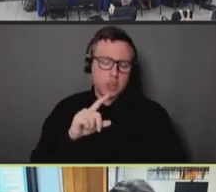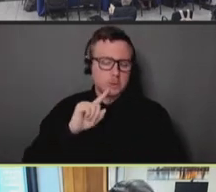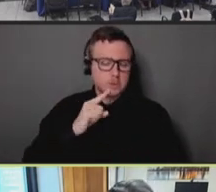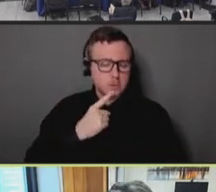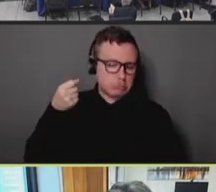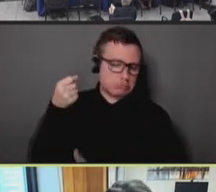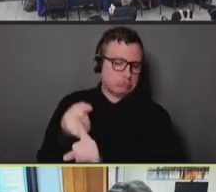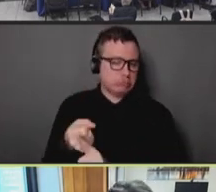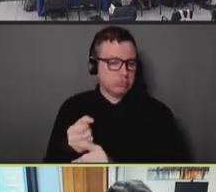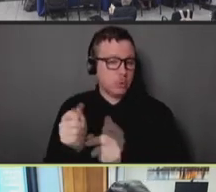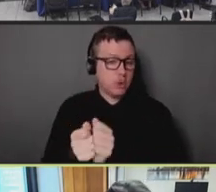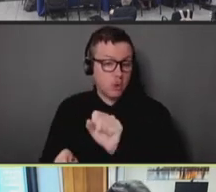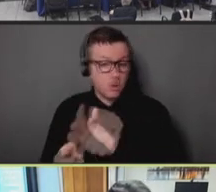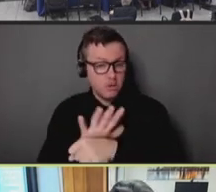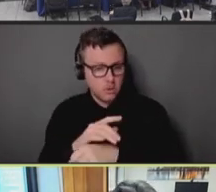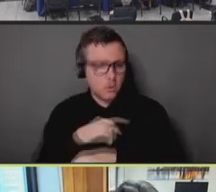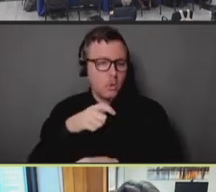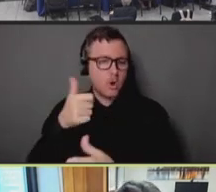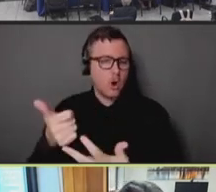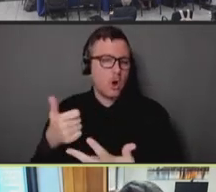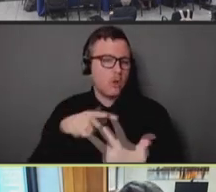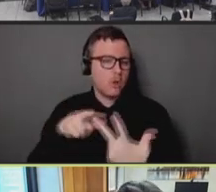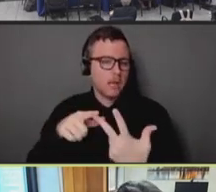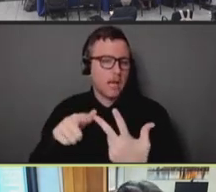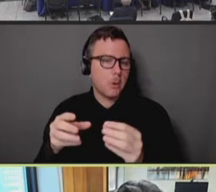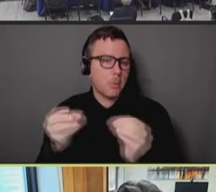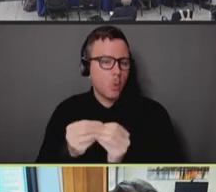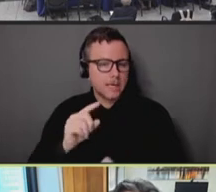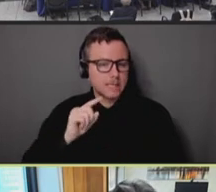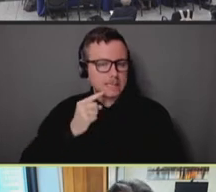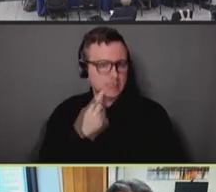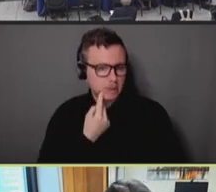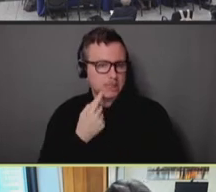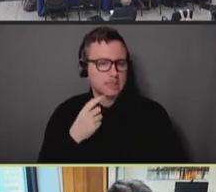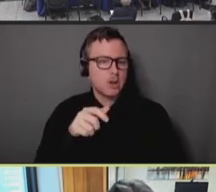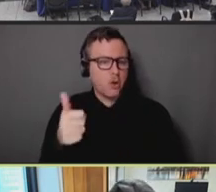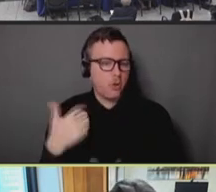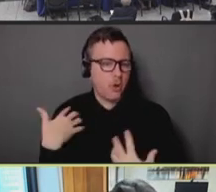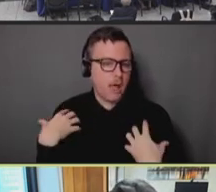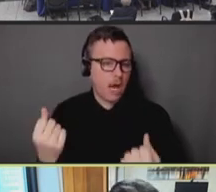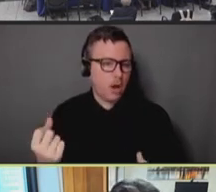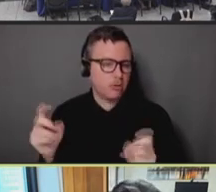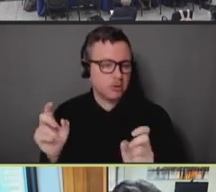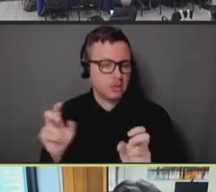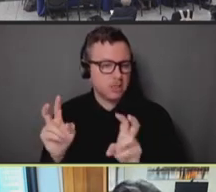the worst underlying health statistics. We restricted appointments by zip code.